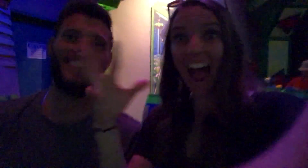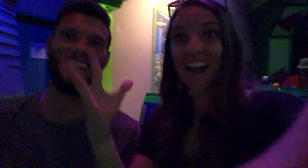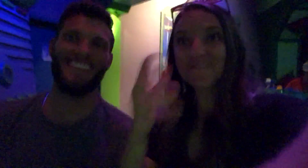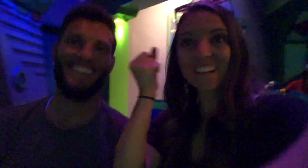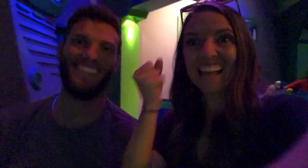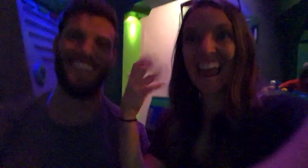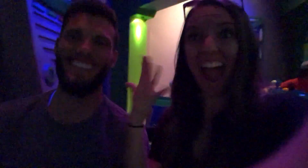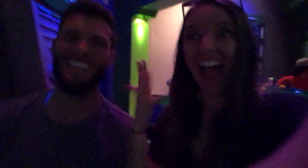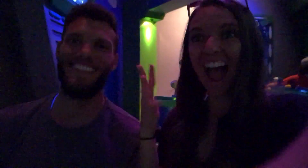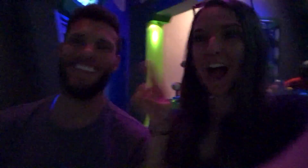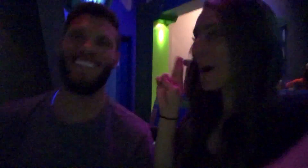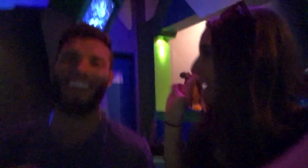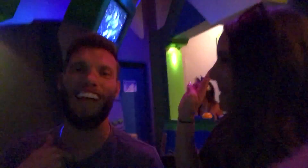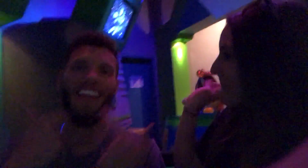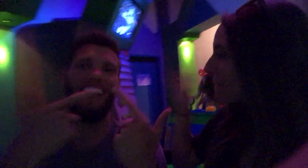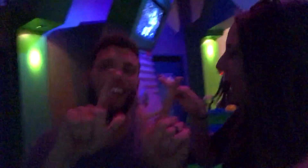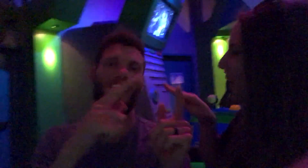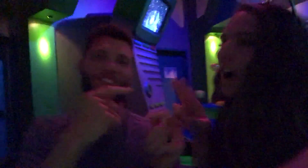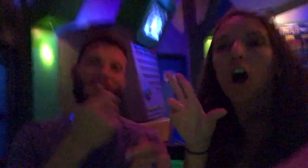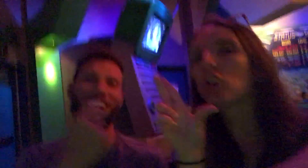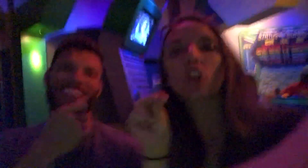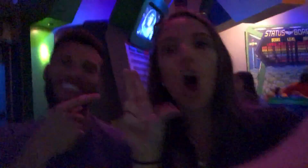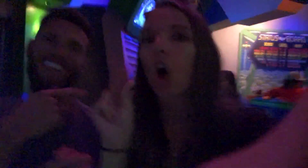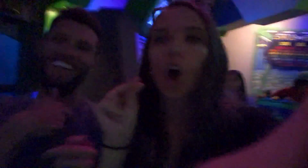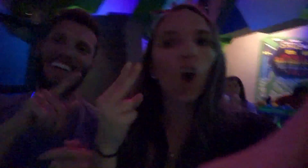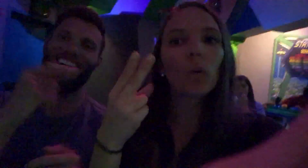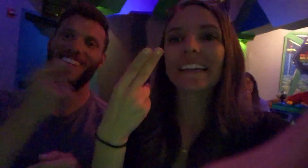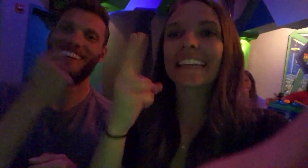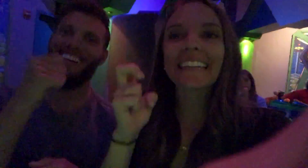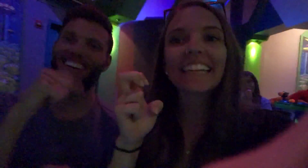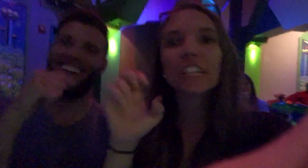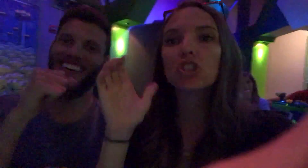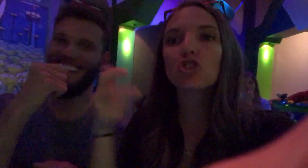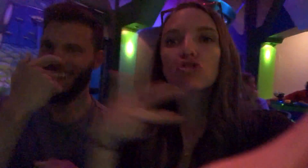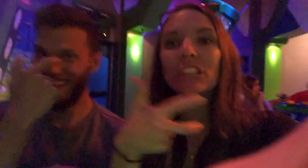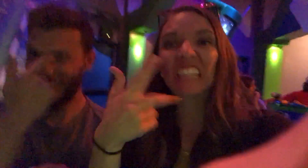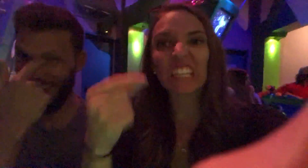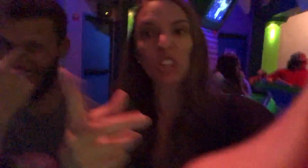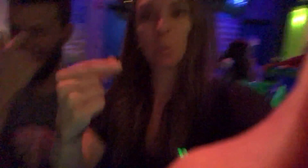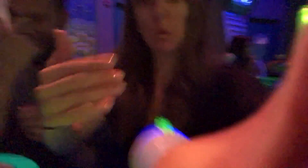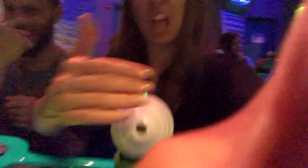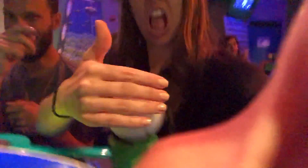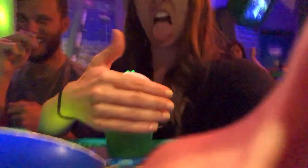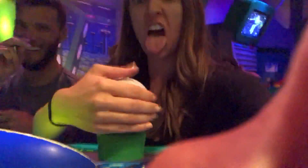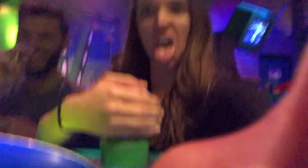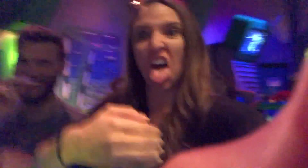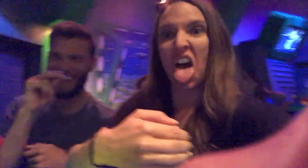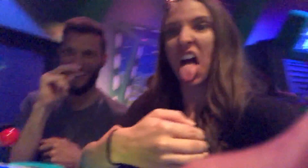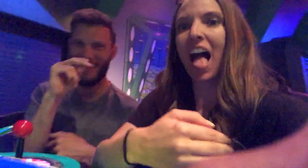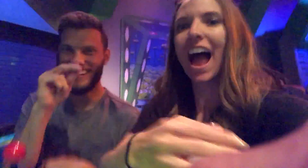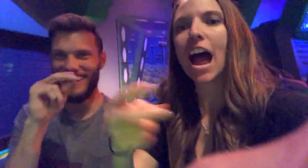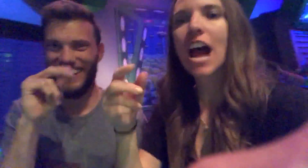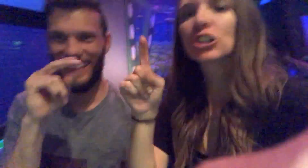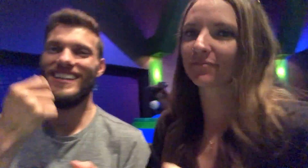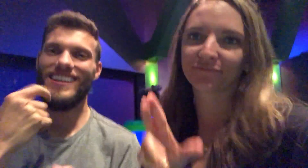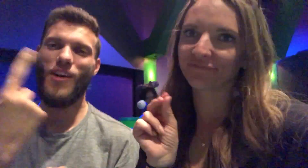I won I beat you!!! I let her win! NO, YOU CHEATED! You kept covering my gun!